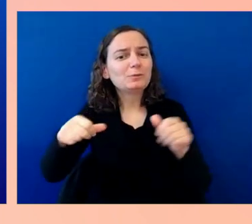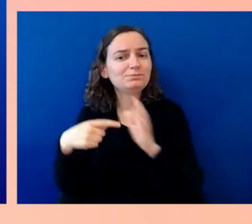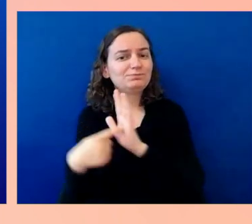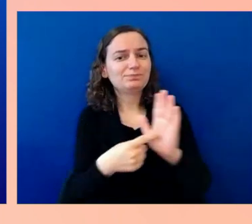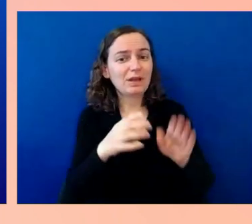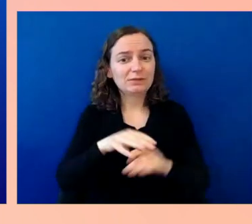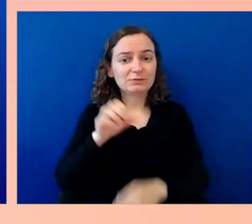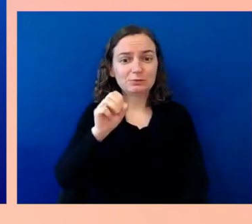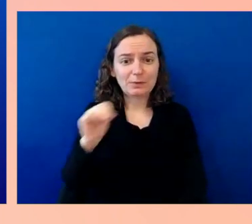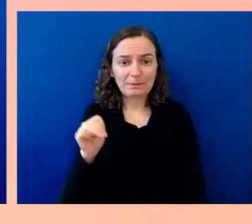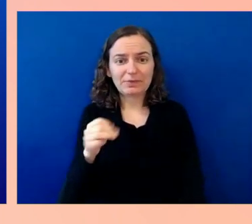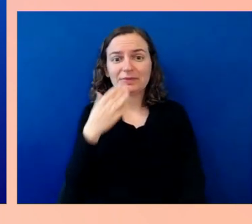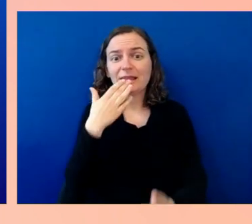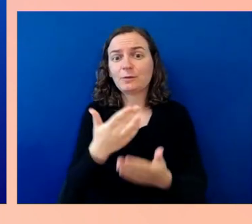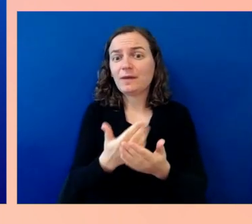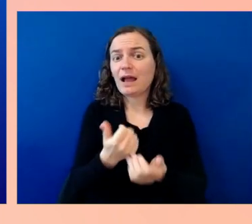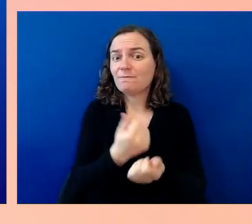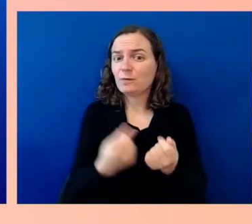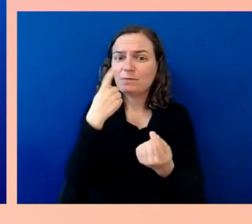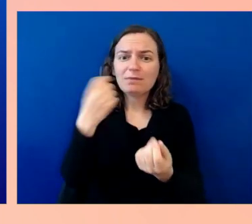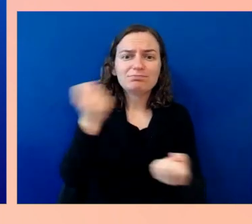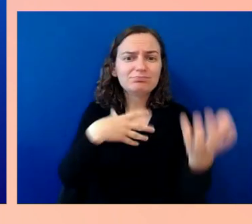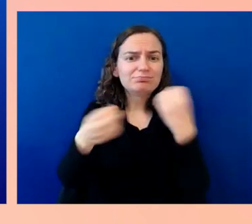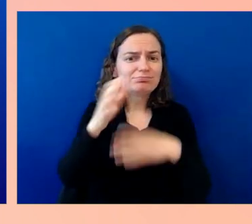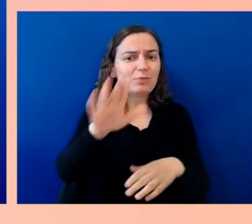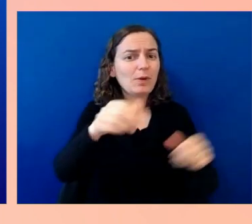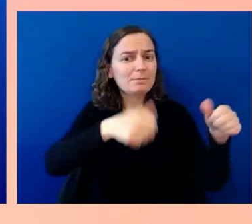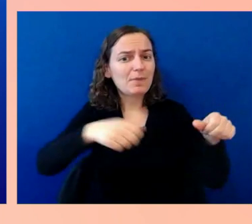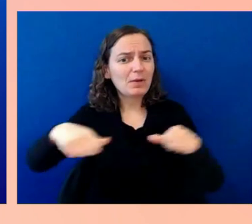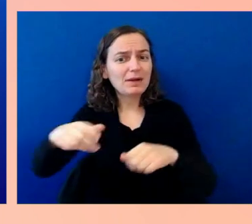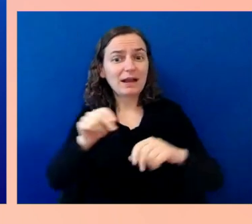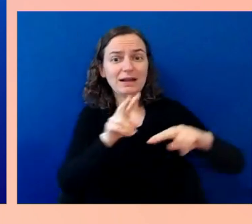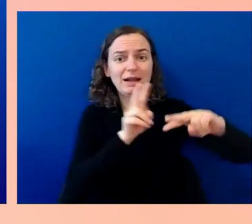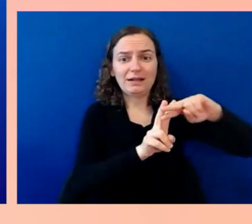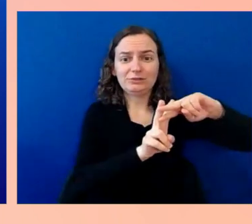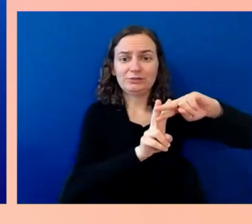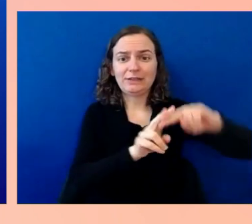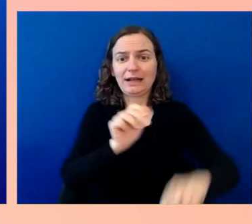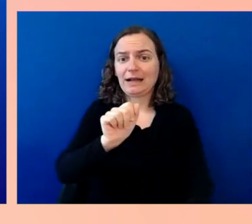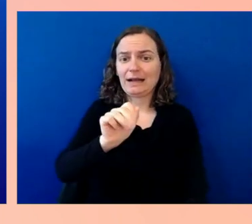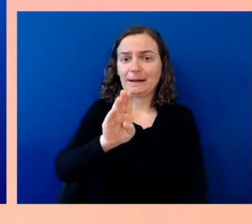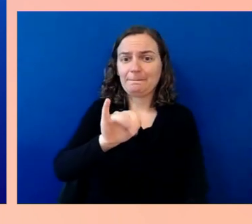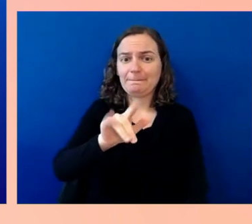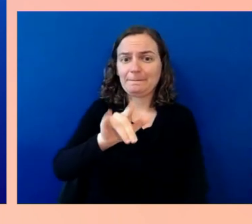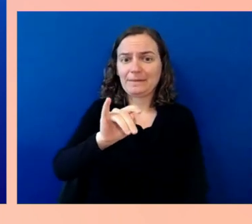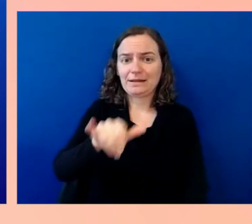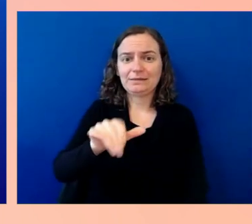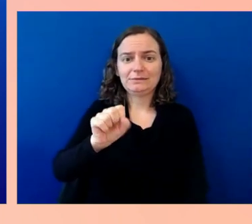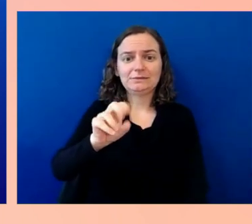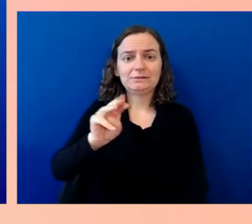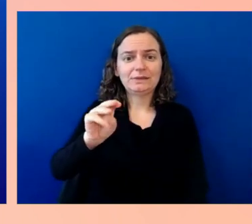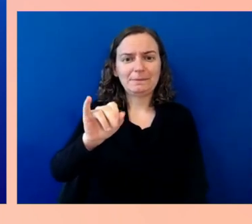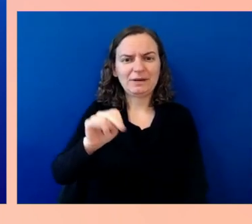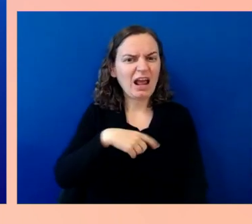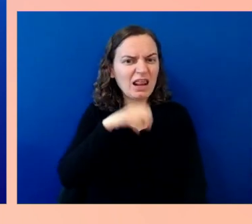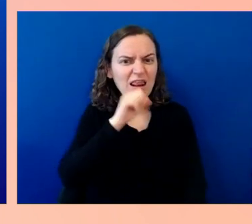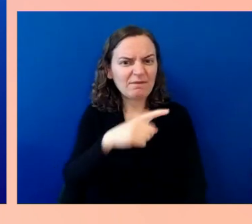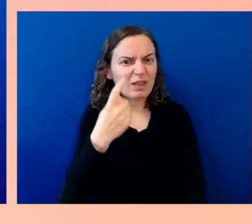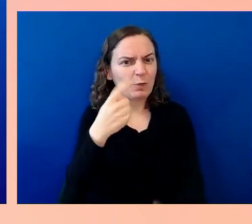out on the hashtag "AbilitySummit." I love this one from Jeremy Sinclair. "The more I read and I'm exposed